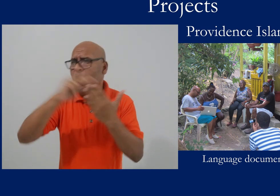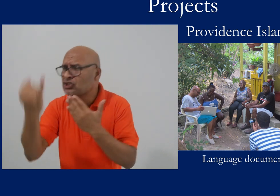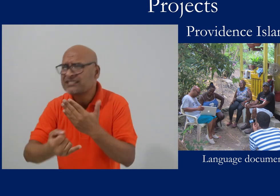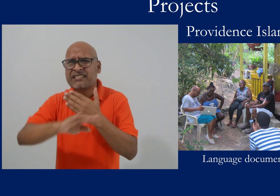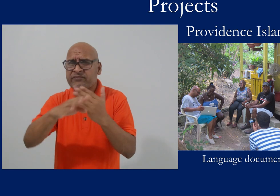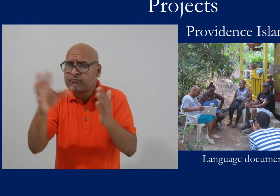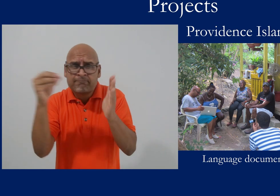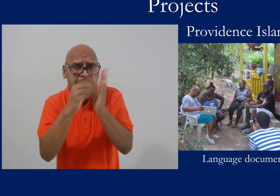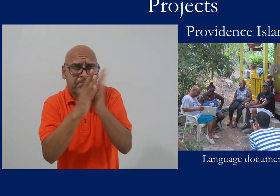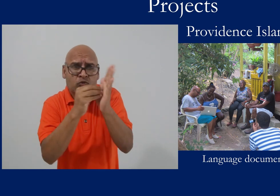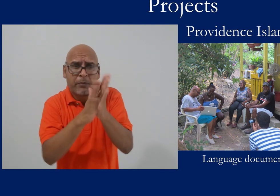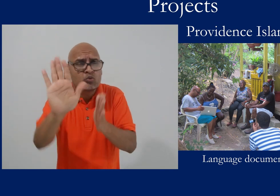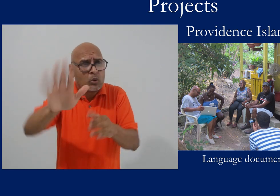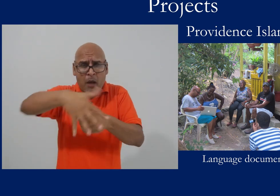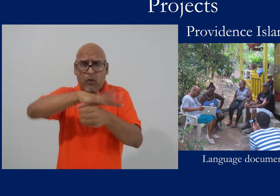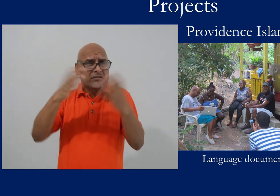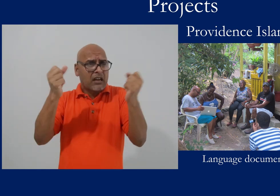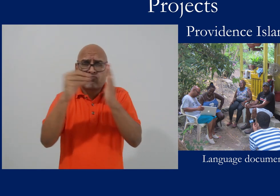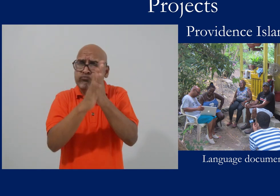We'd worked on doing interviews and language documentation